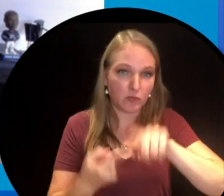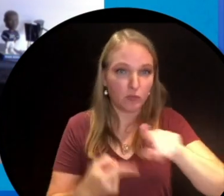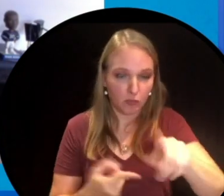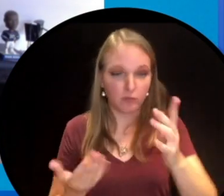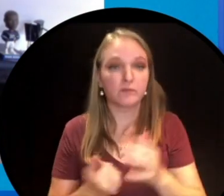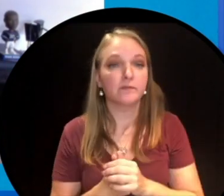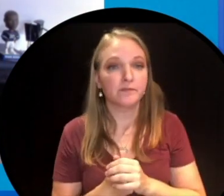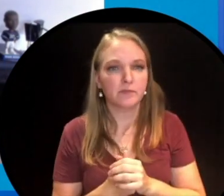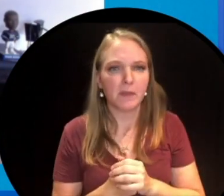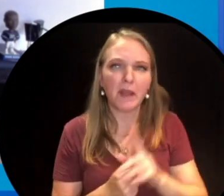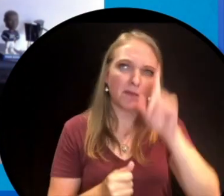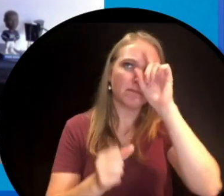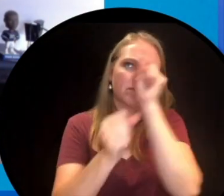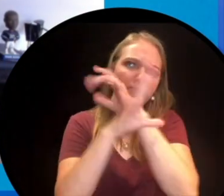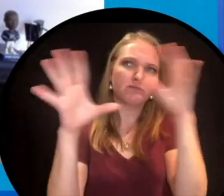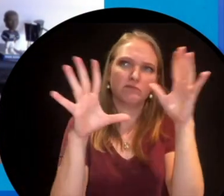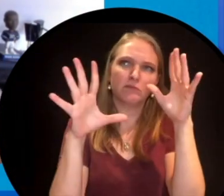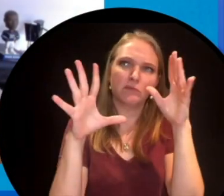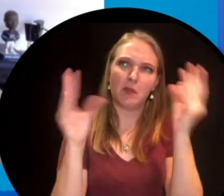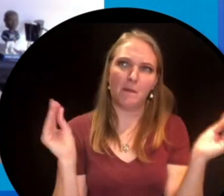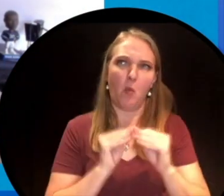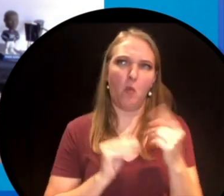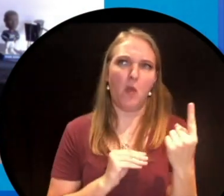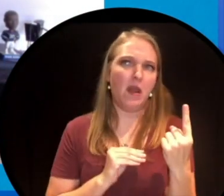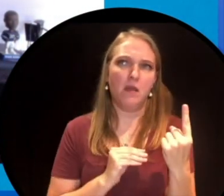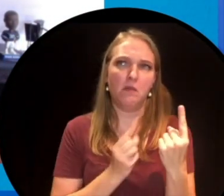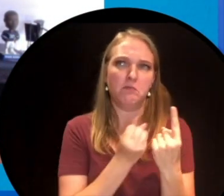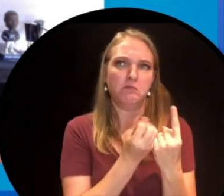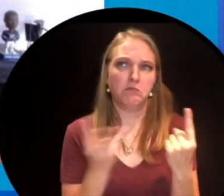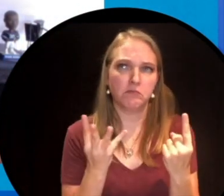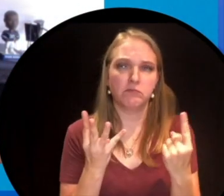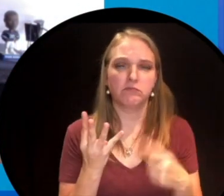bought it but if you think about it, it could be dozens. There's the people who make the fabric,